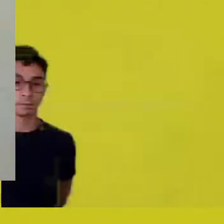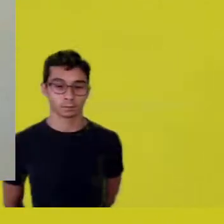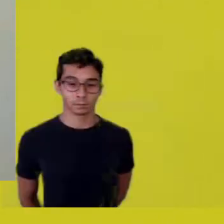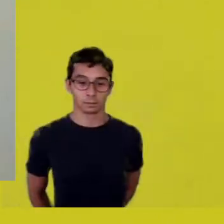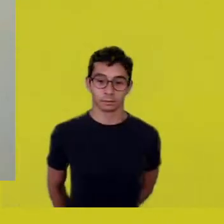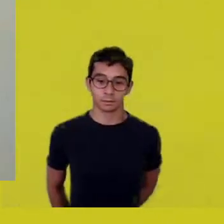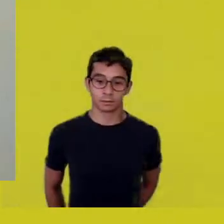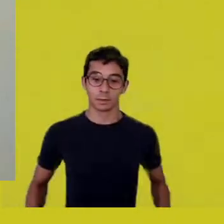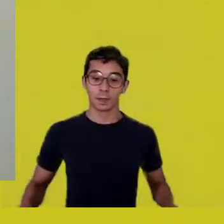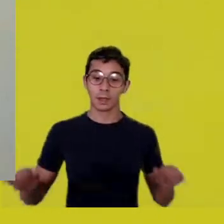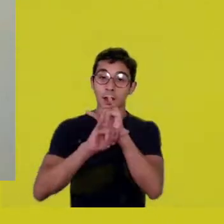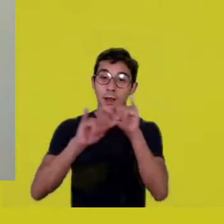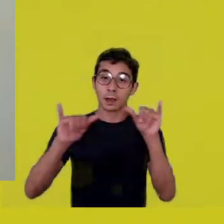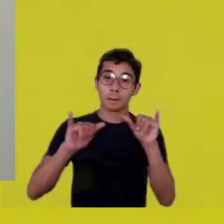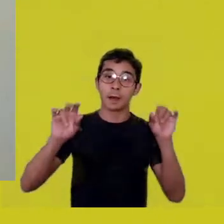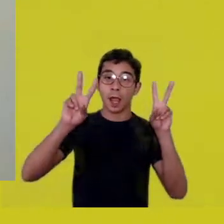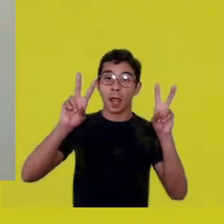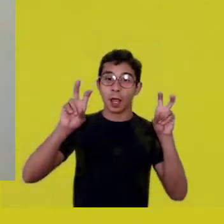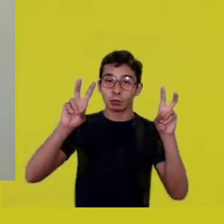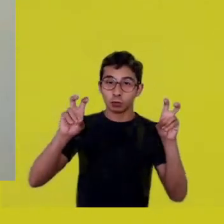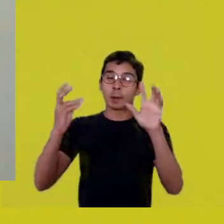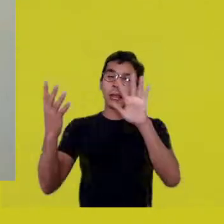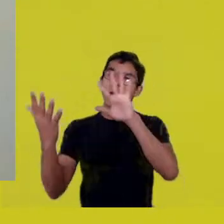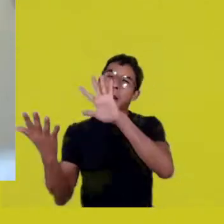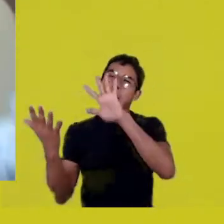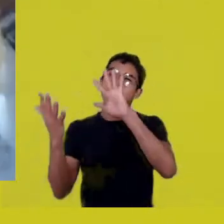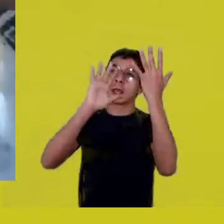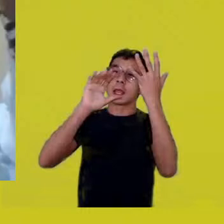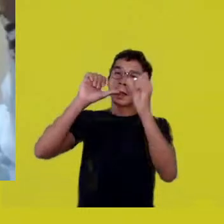the state our ice caps are in,